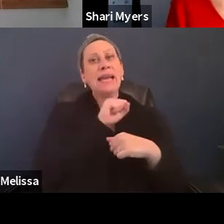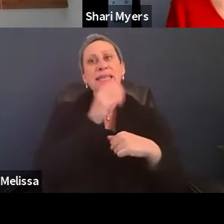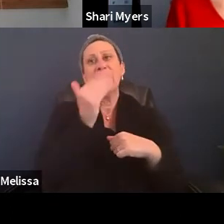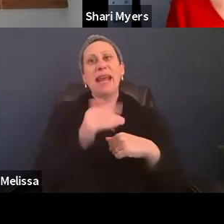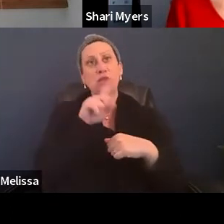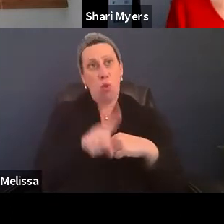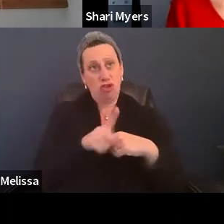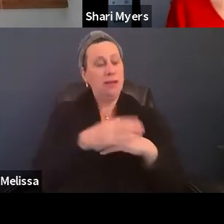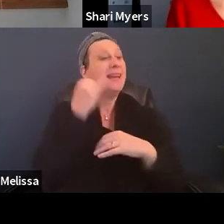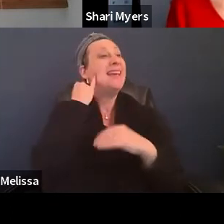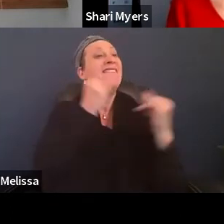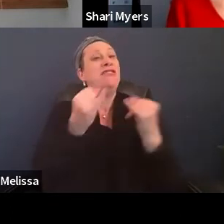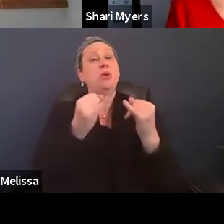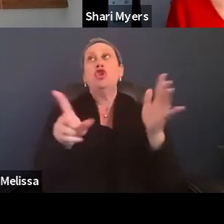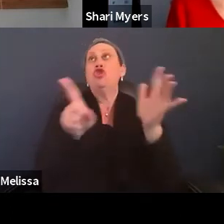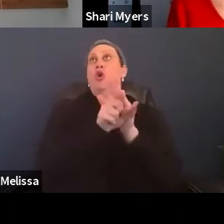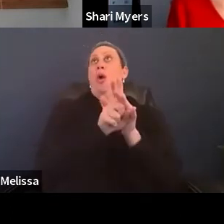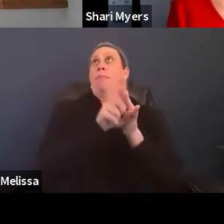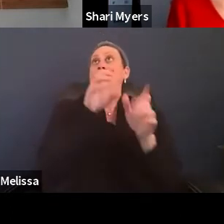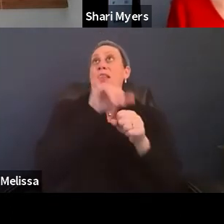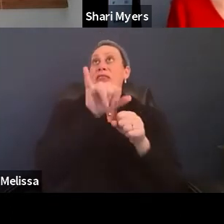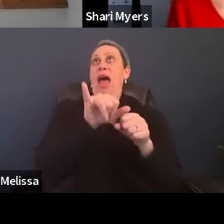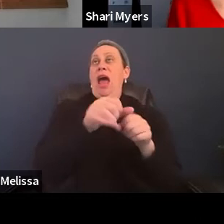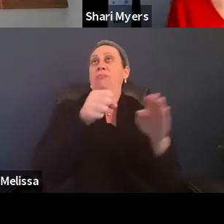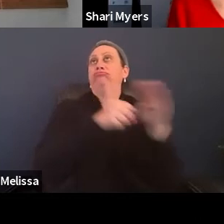if individuals come to the shelters and for whatever reason, these services